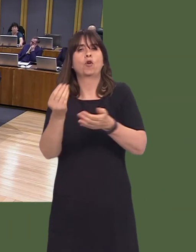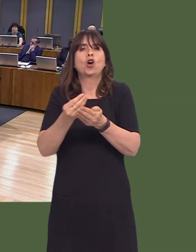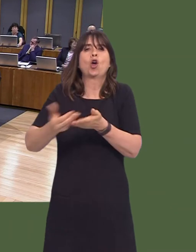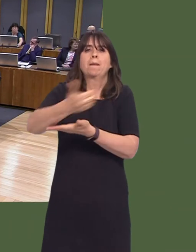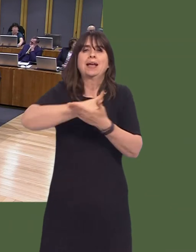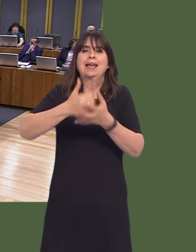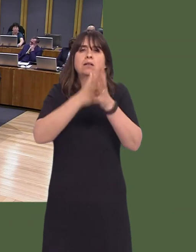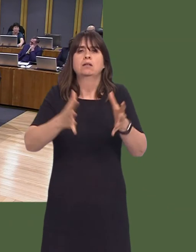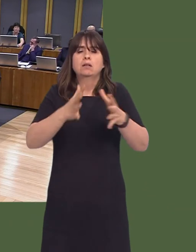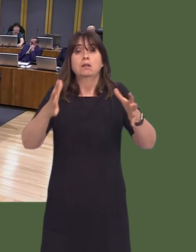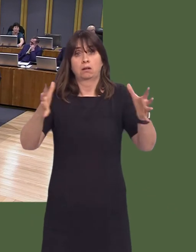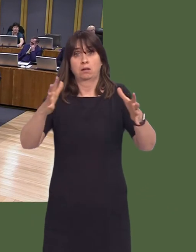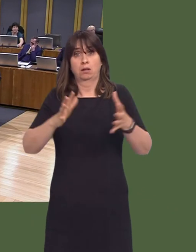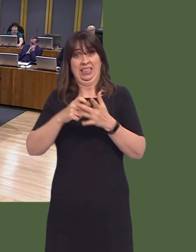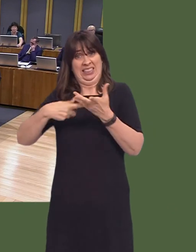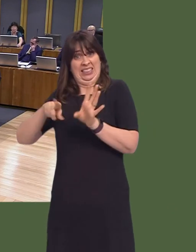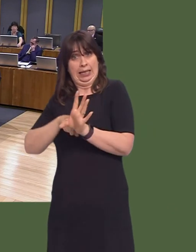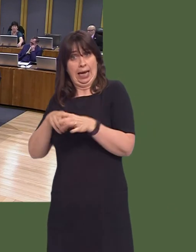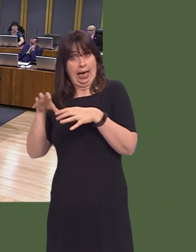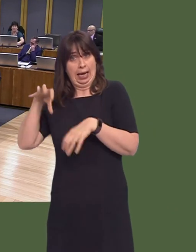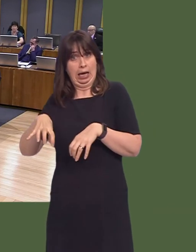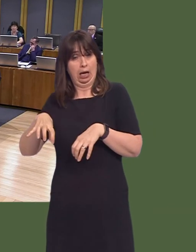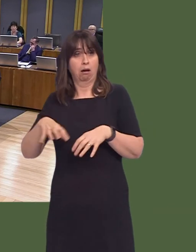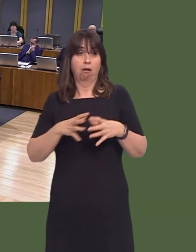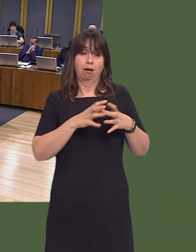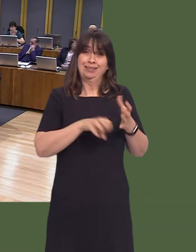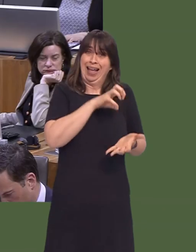That obviously includes enabling our cities and large towns to be engines of growth that